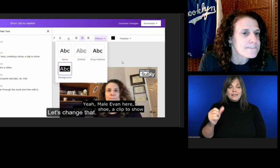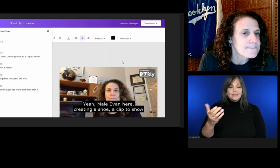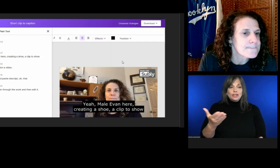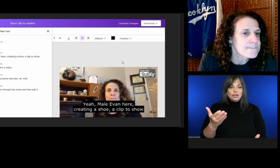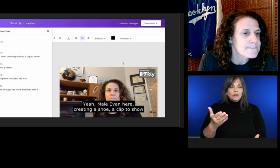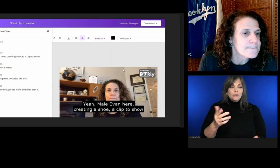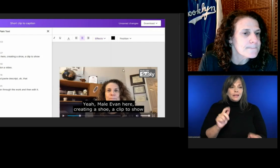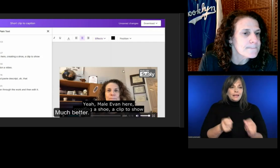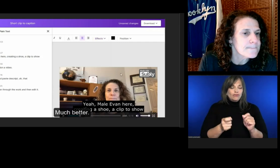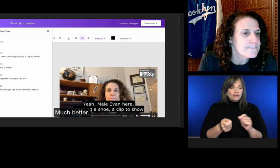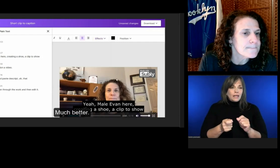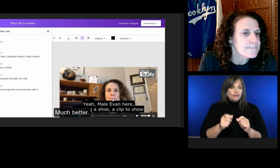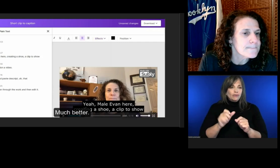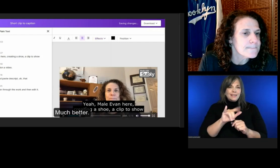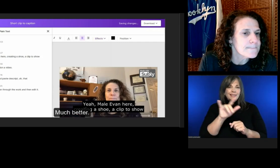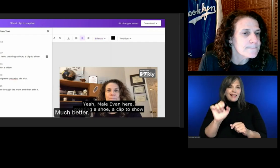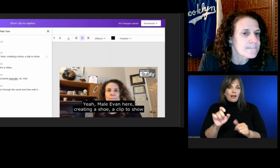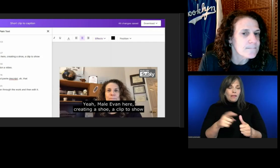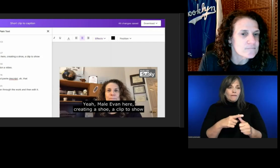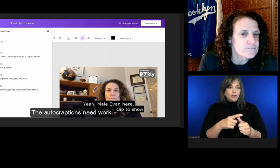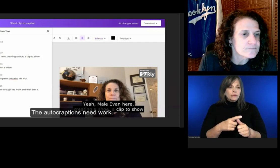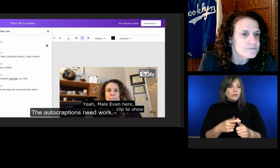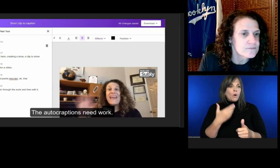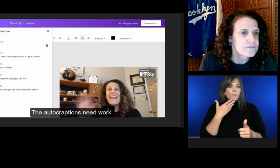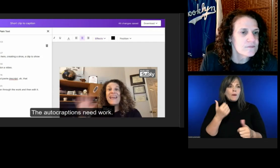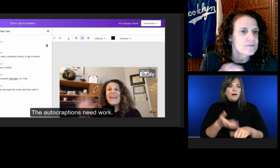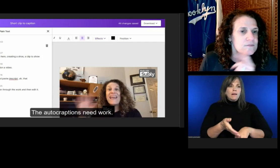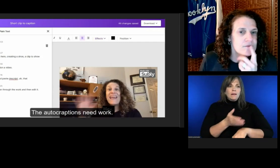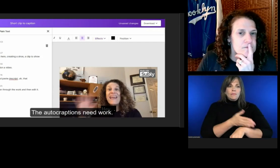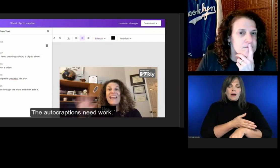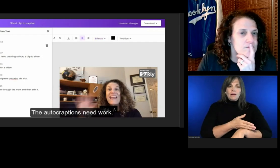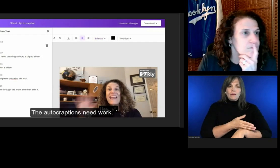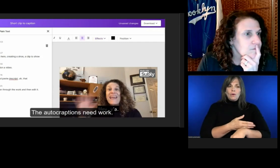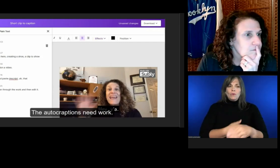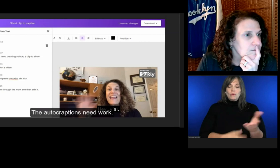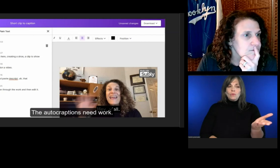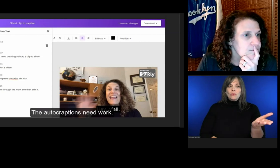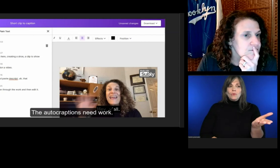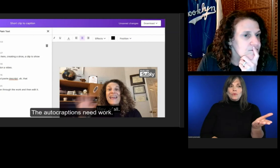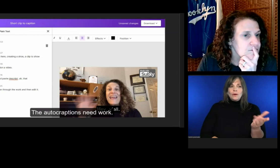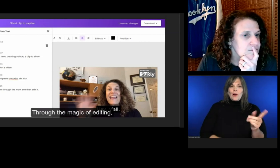Let's change that. Misspelling. The autocraptions need work.